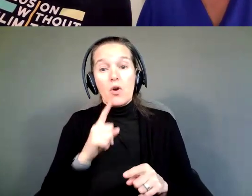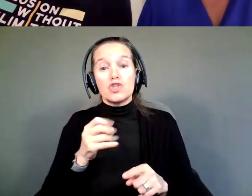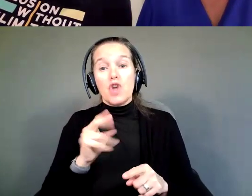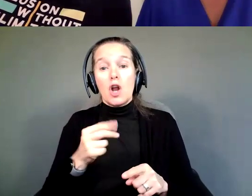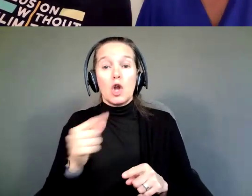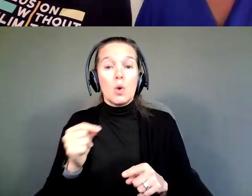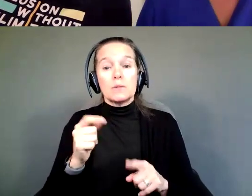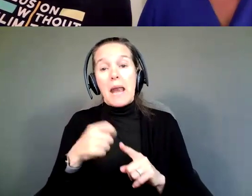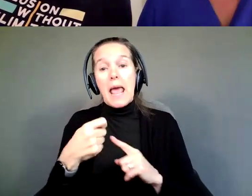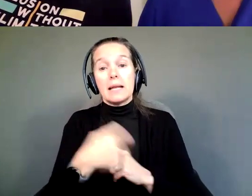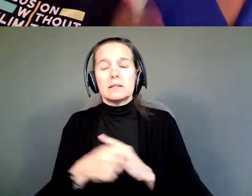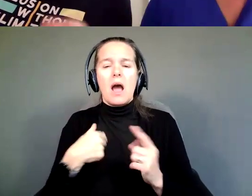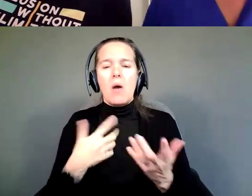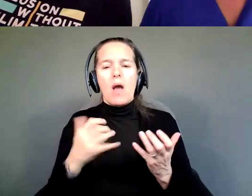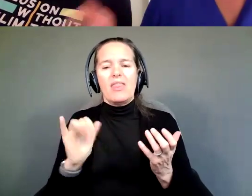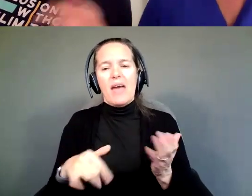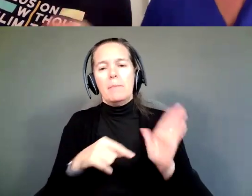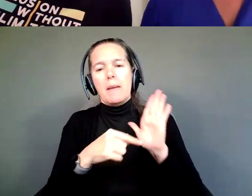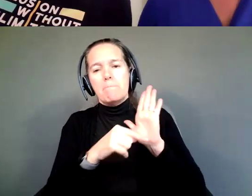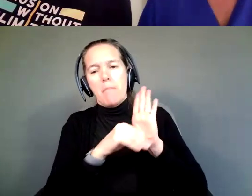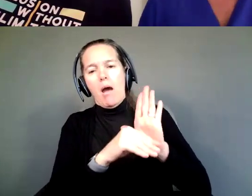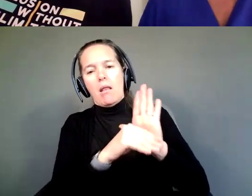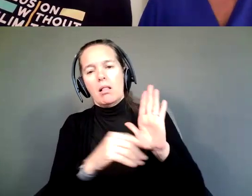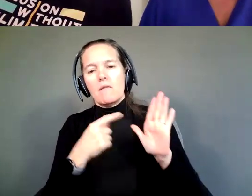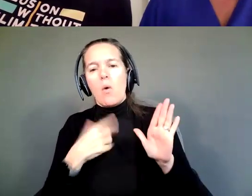Northwest Florida for what can be and what is possible.